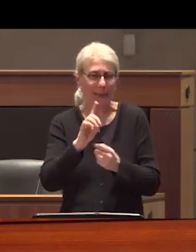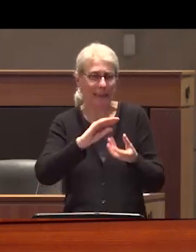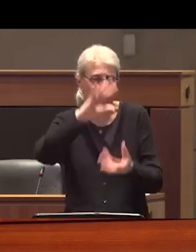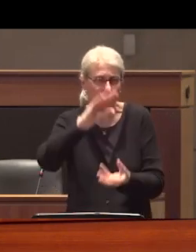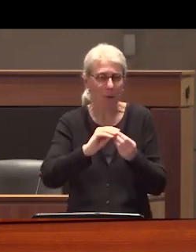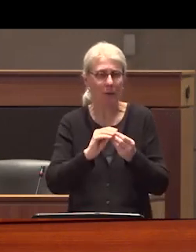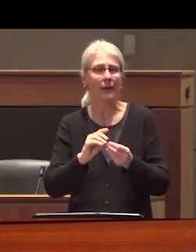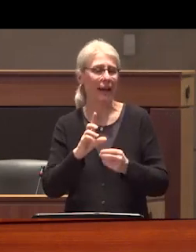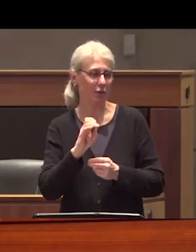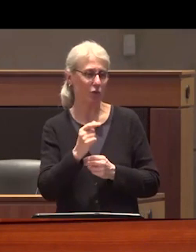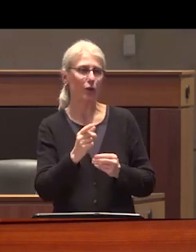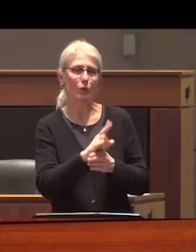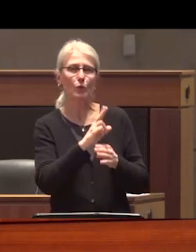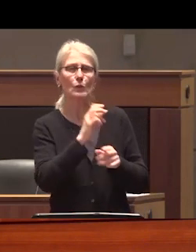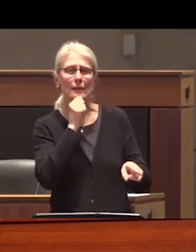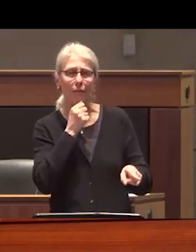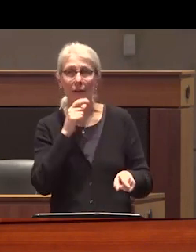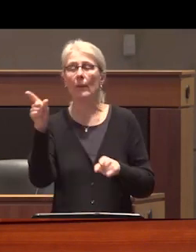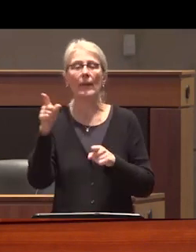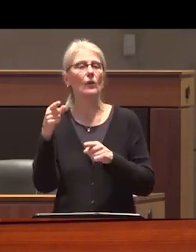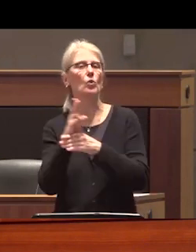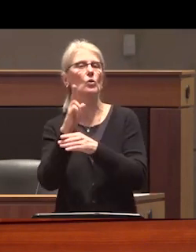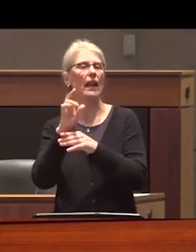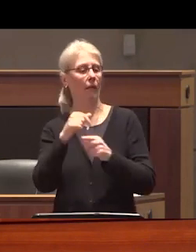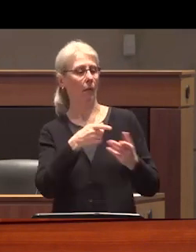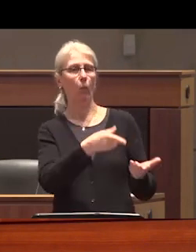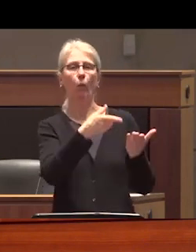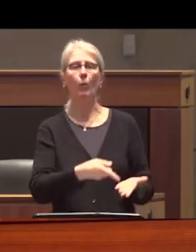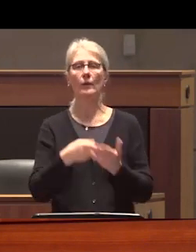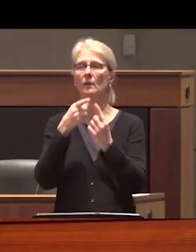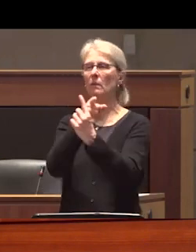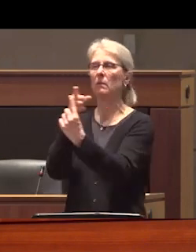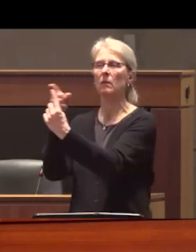to score cheap points by blaming the other parties and this is why talking about drug